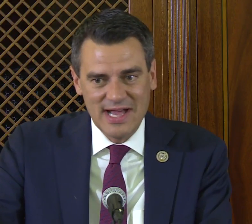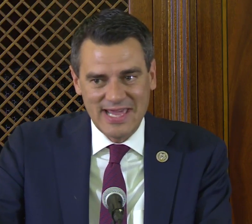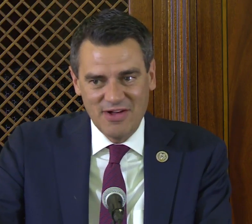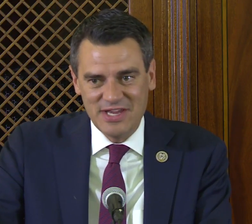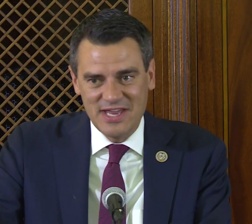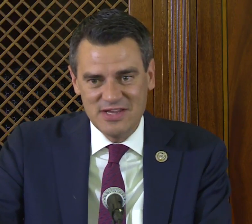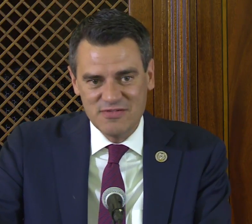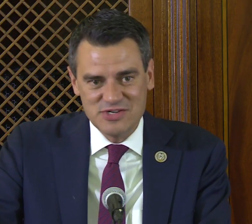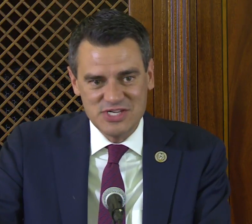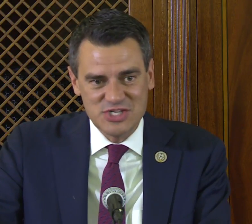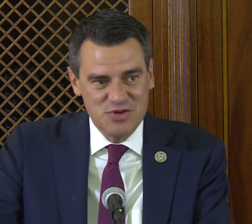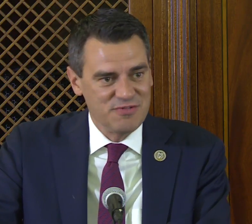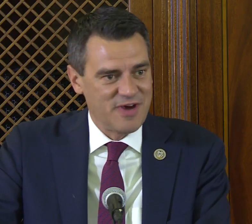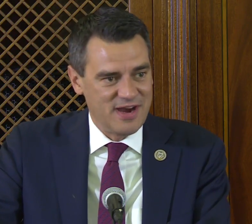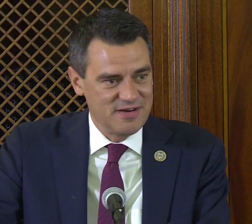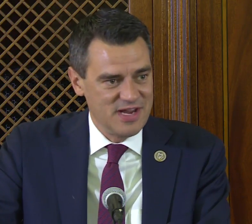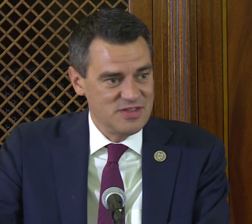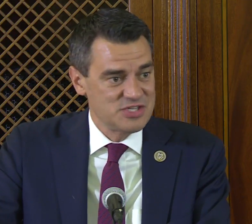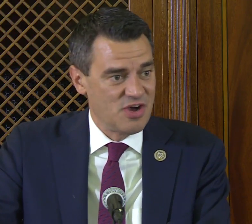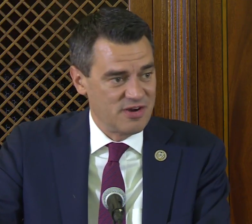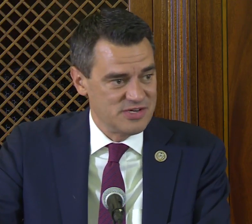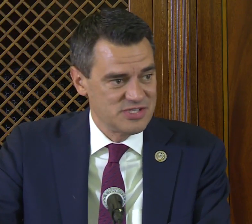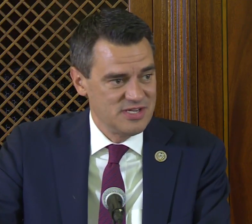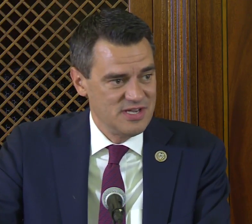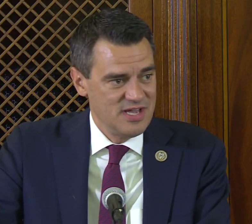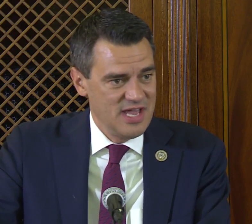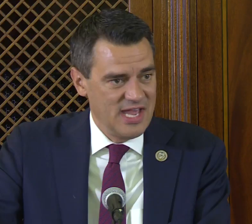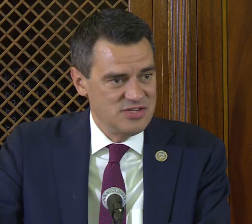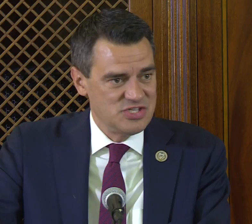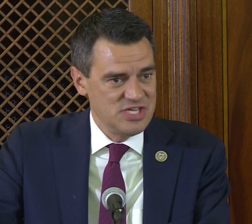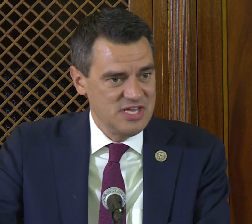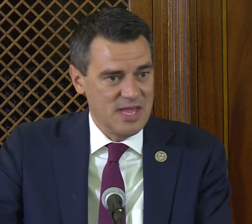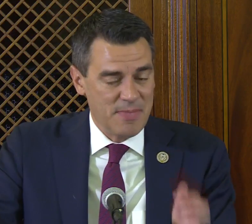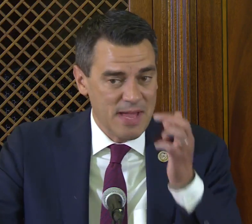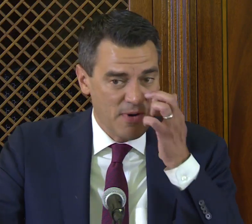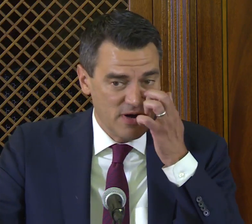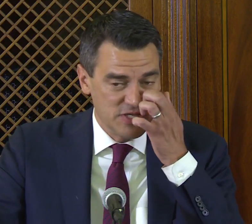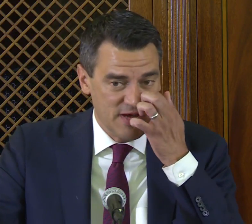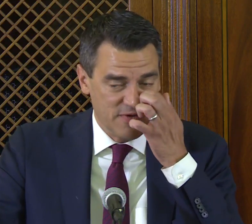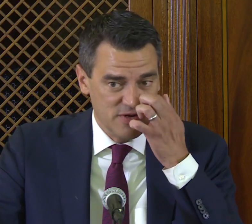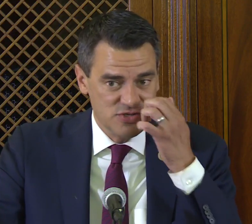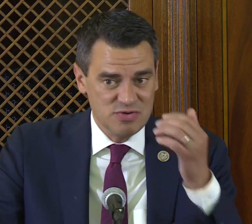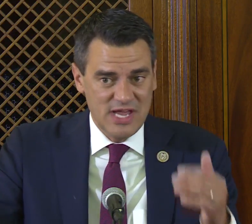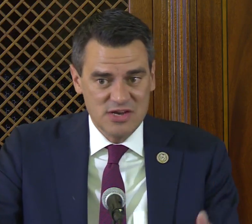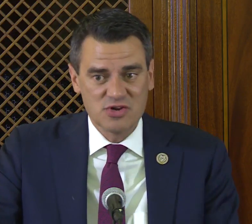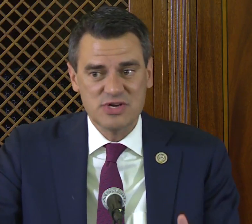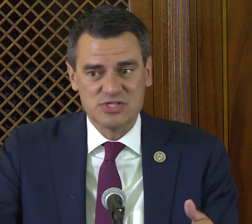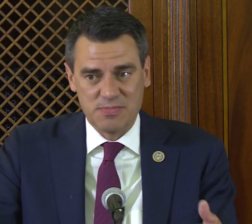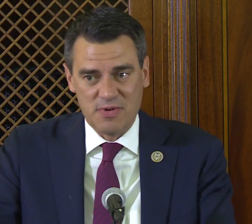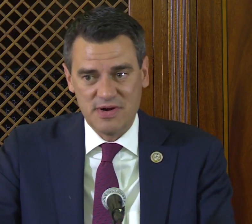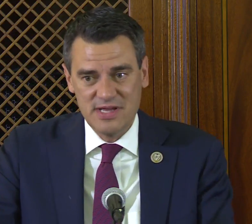Gallaudet University is a unifier in this Congress, and to see a bipartisan effort to increase support